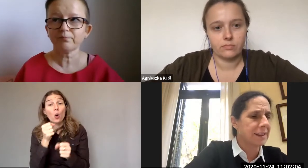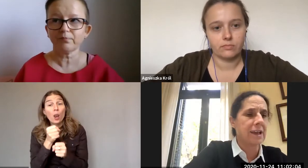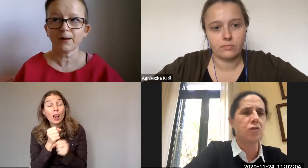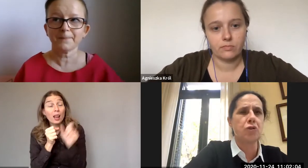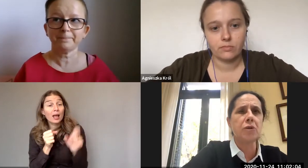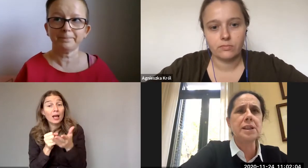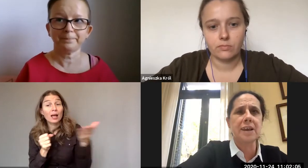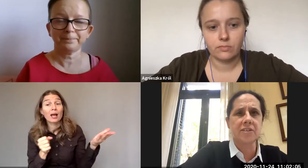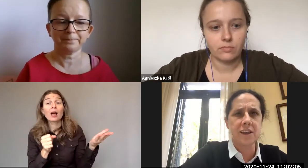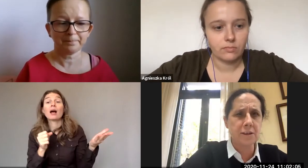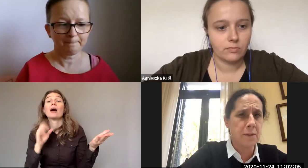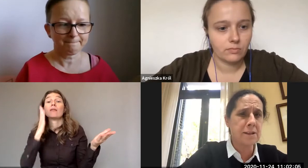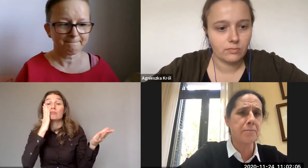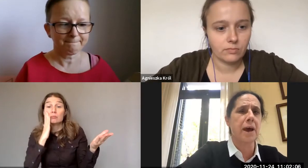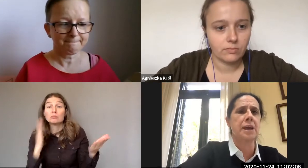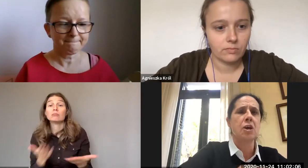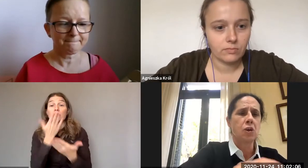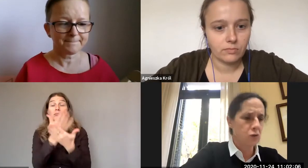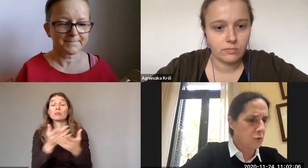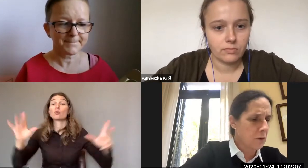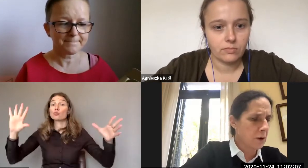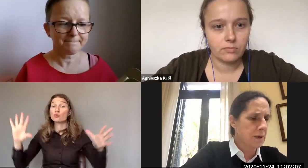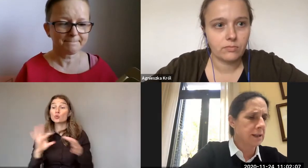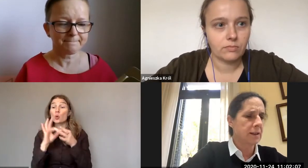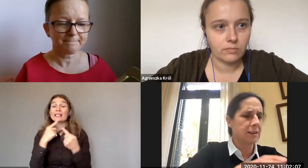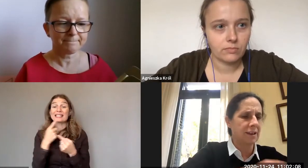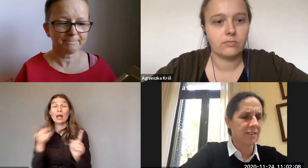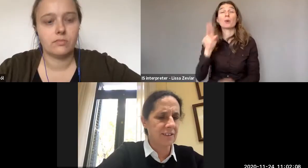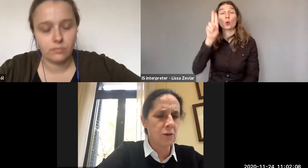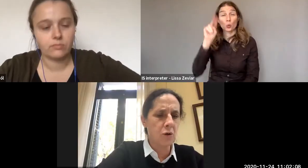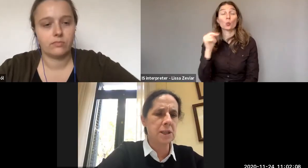the joint statement by UN women, the CEDAW Committee